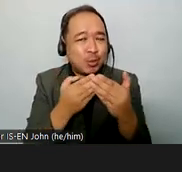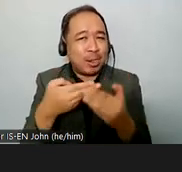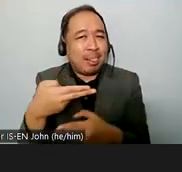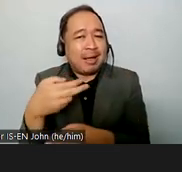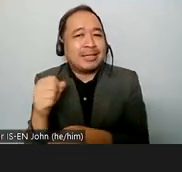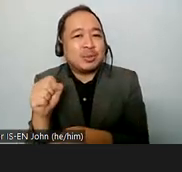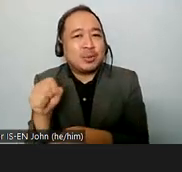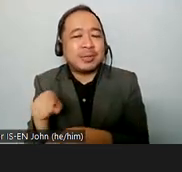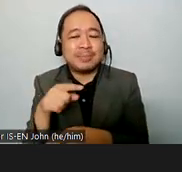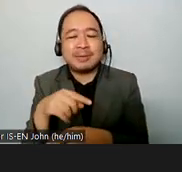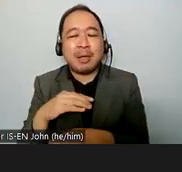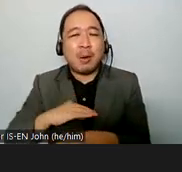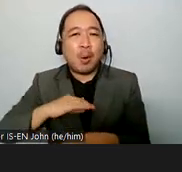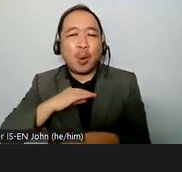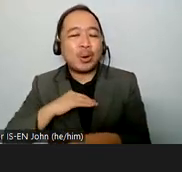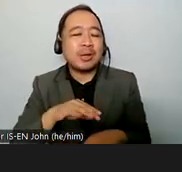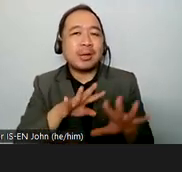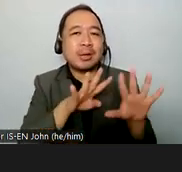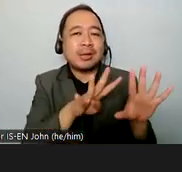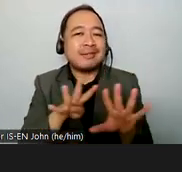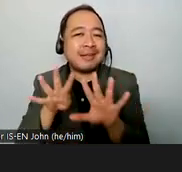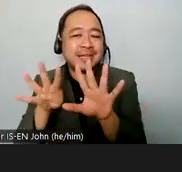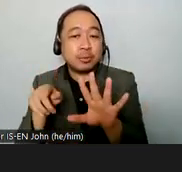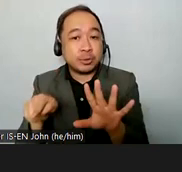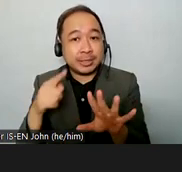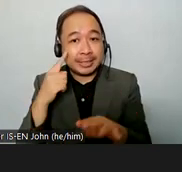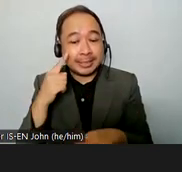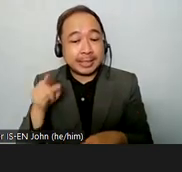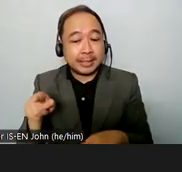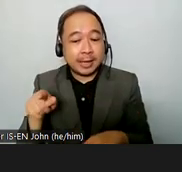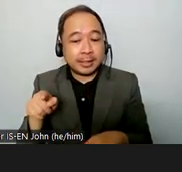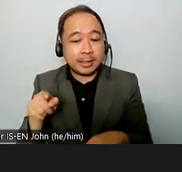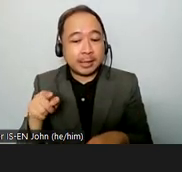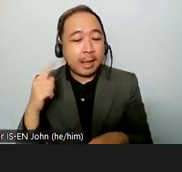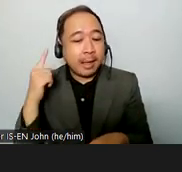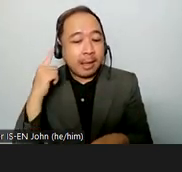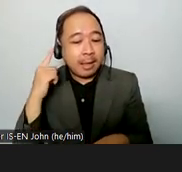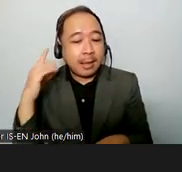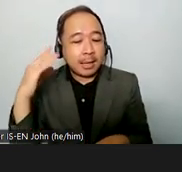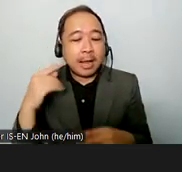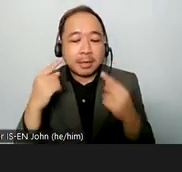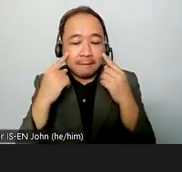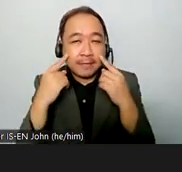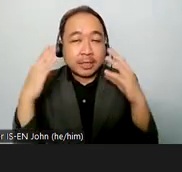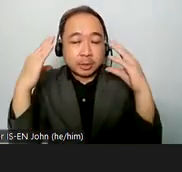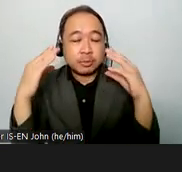motor and hearing loss and epilepsy this is what she wrote in her bio since the sixth year